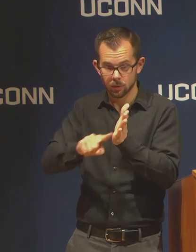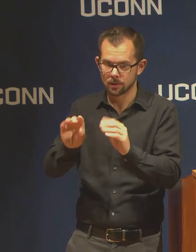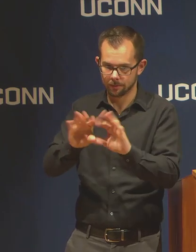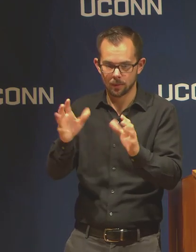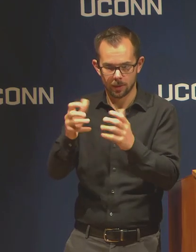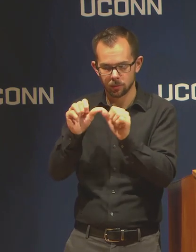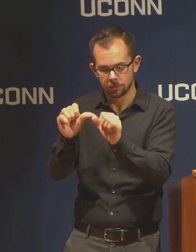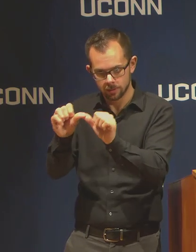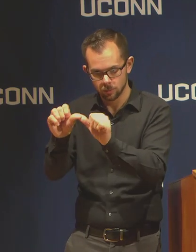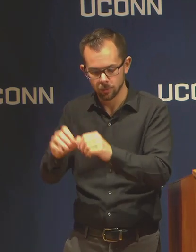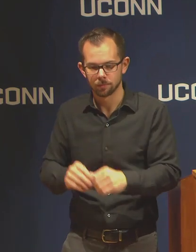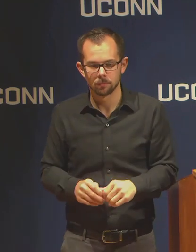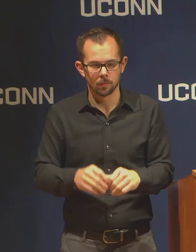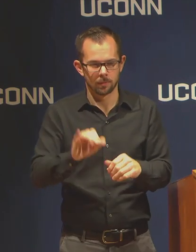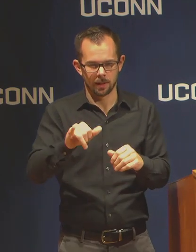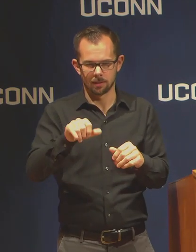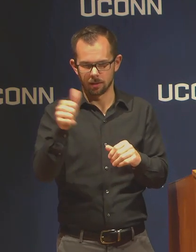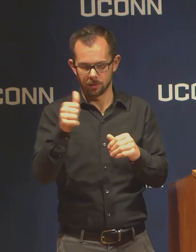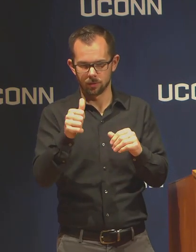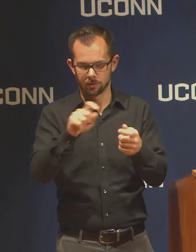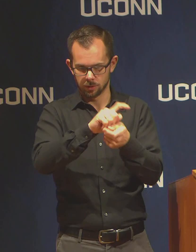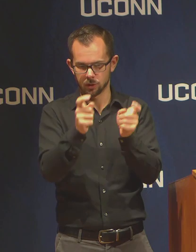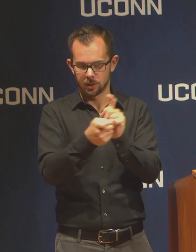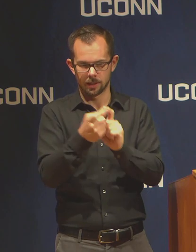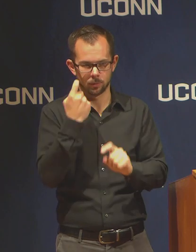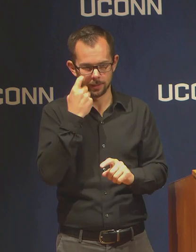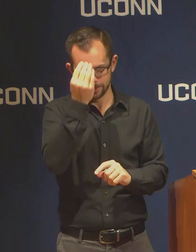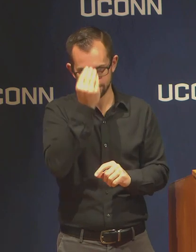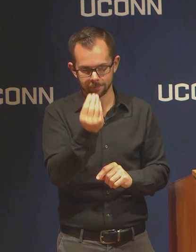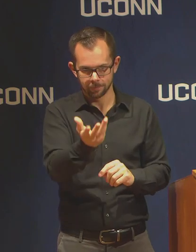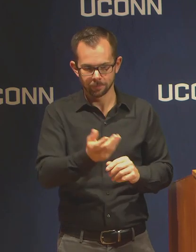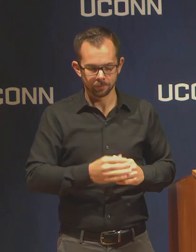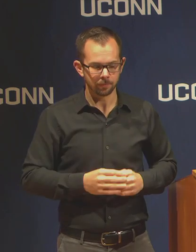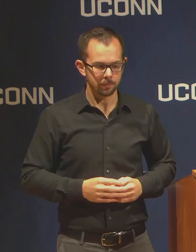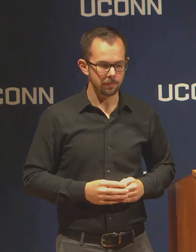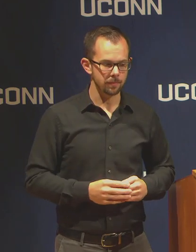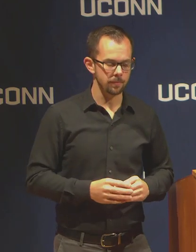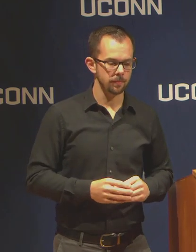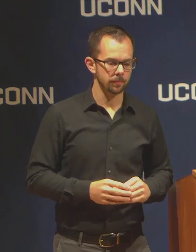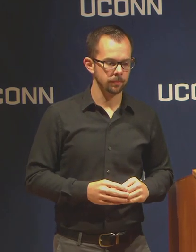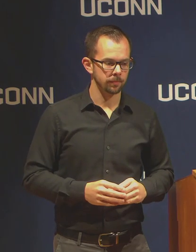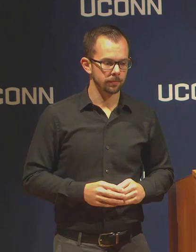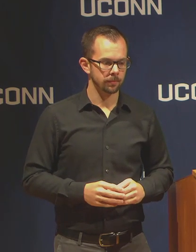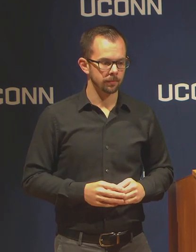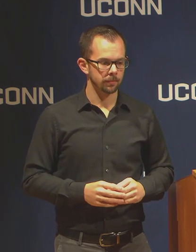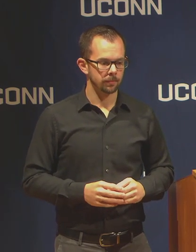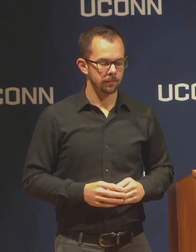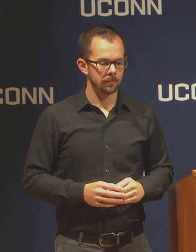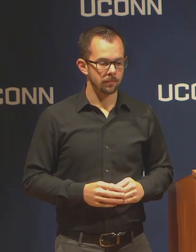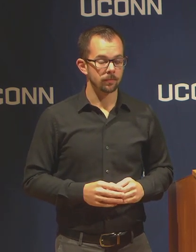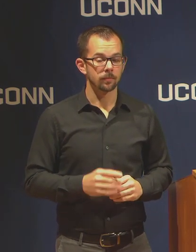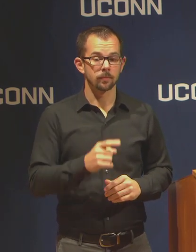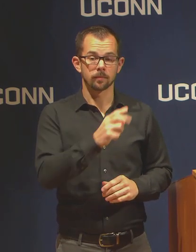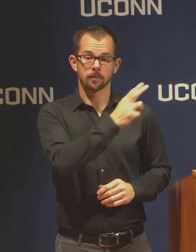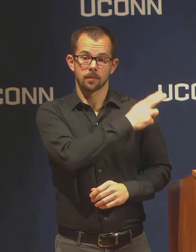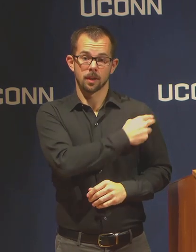At UCONN Health there's